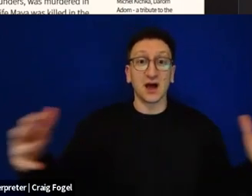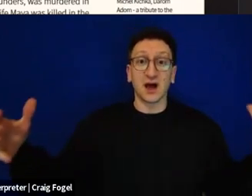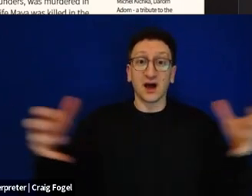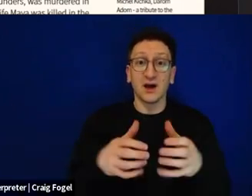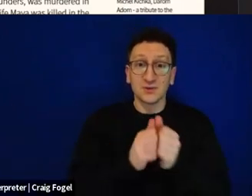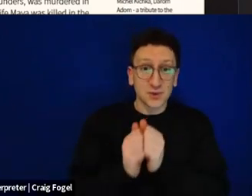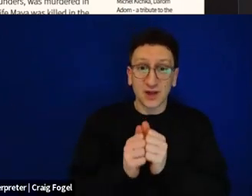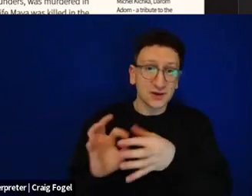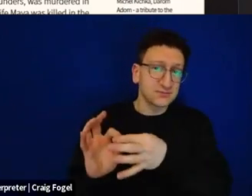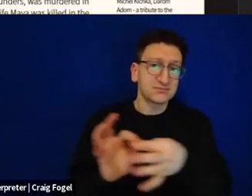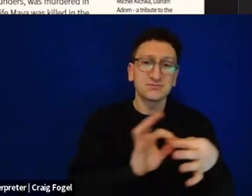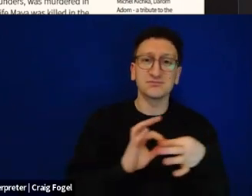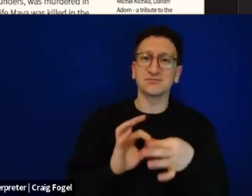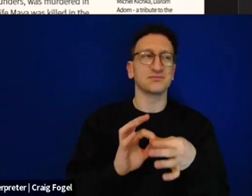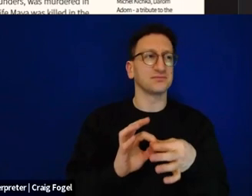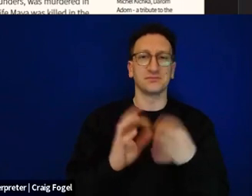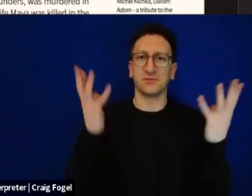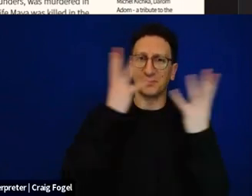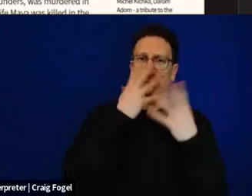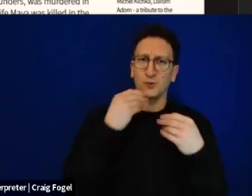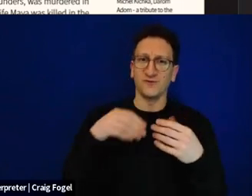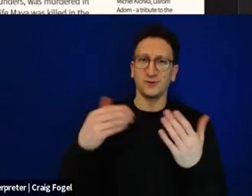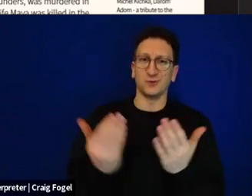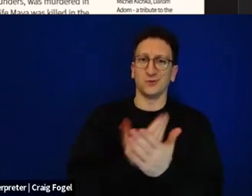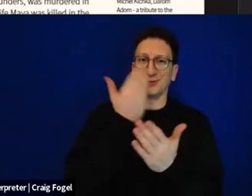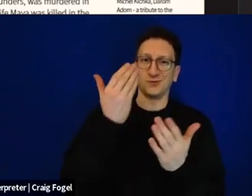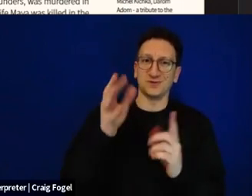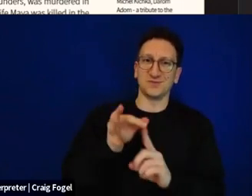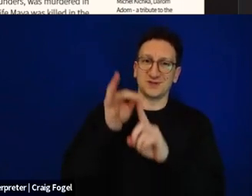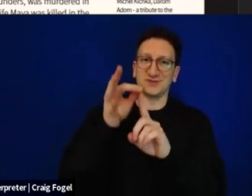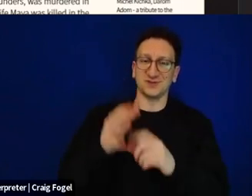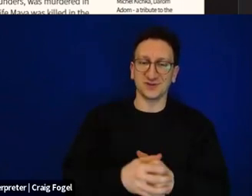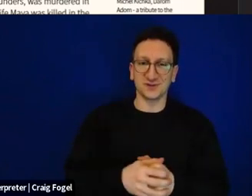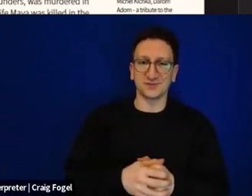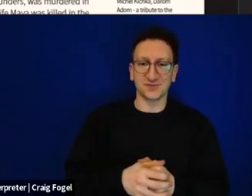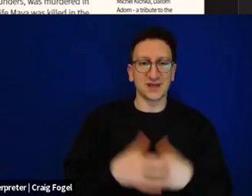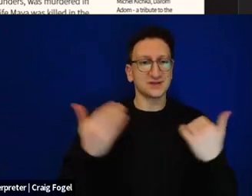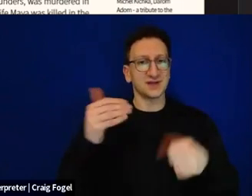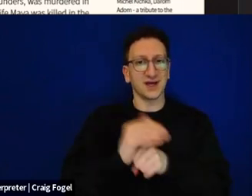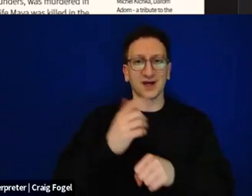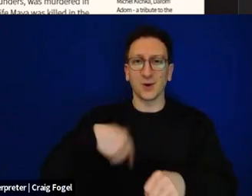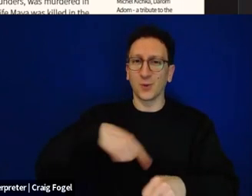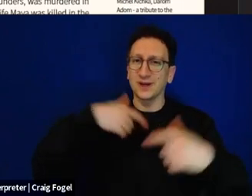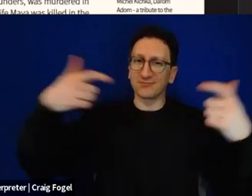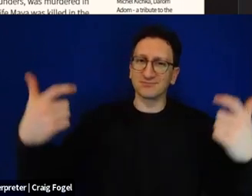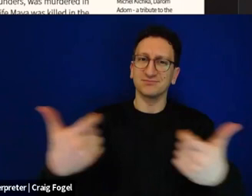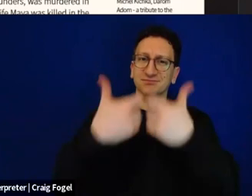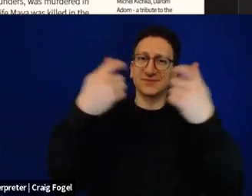A great creation, breathing and vital, new, innovative, and self-renewing. Let us raise our glass to toast our return to the gates of our land.